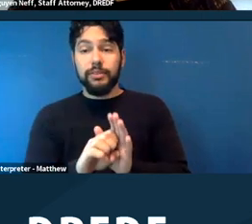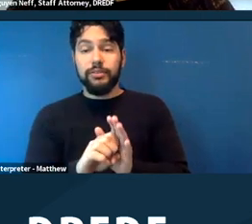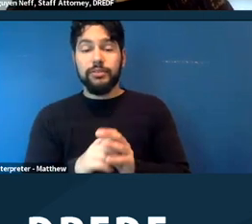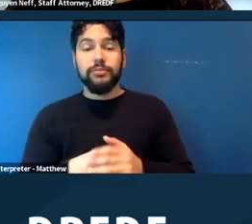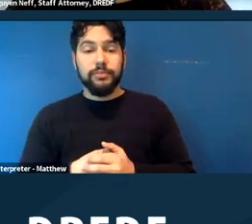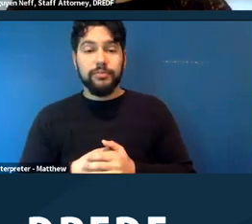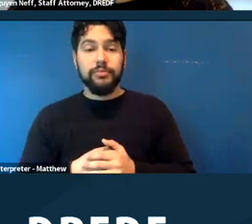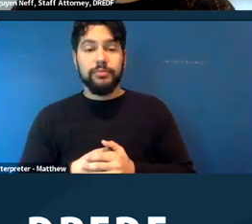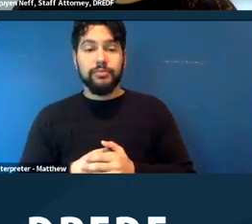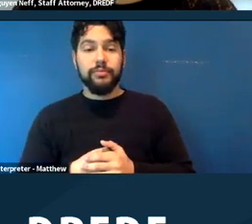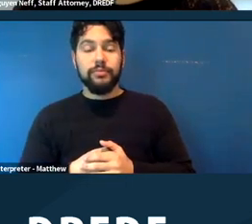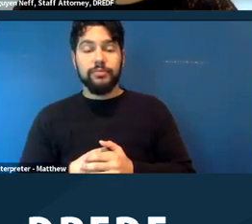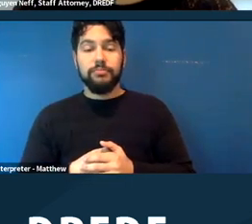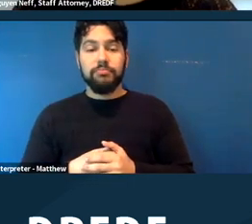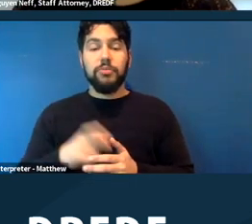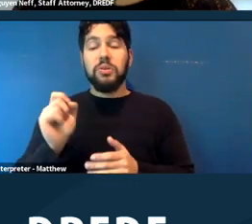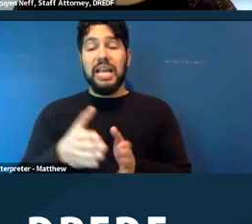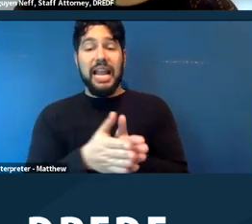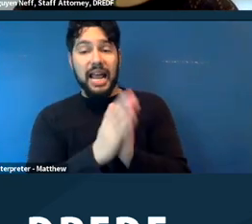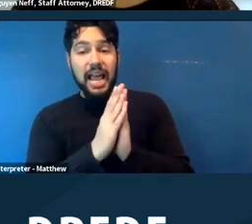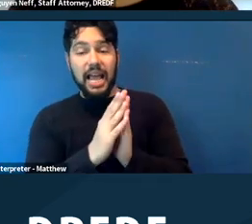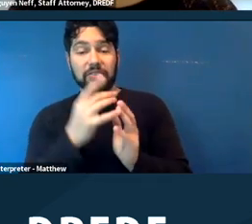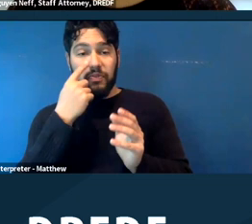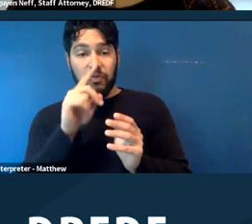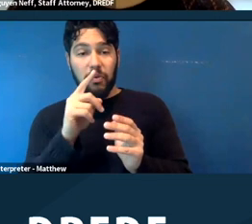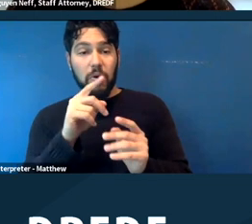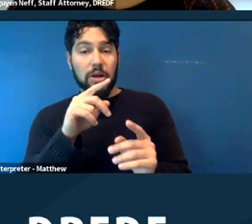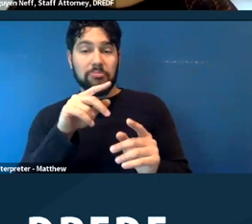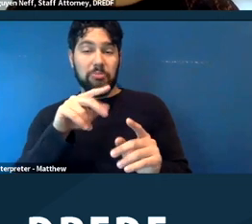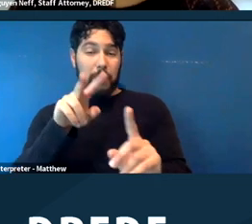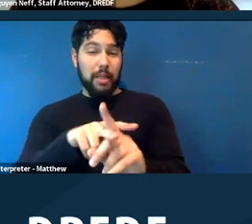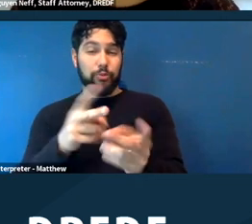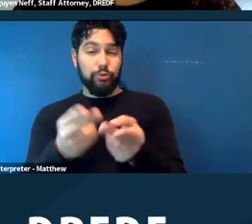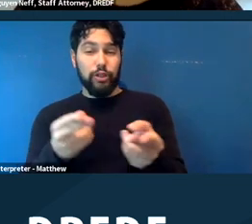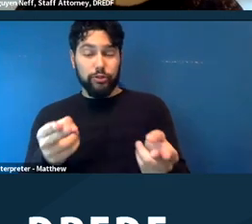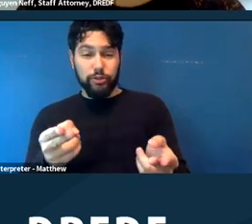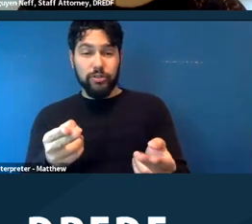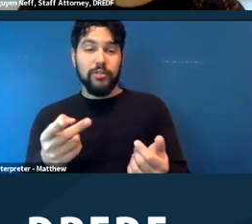a person can ask for in the context of a shelter that come up often is one, allowing